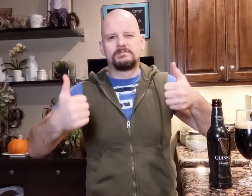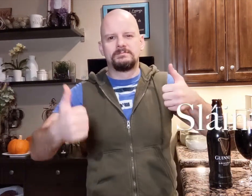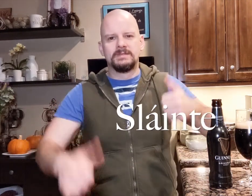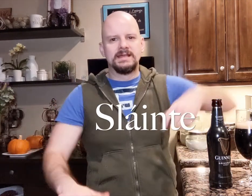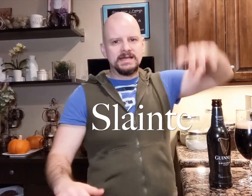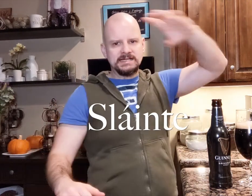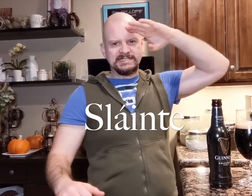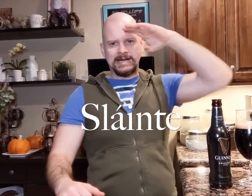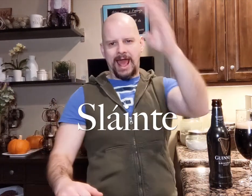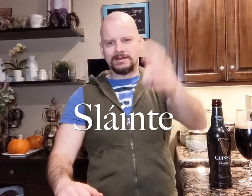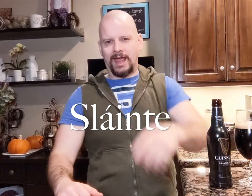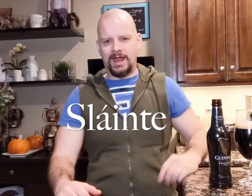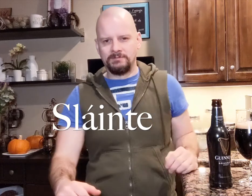[SPEAKING IRISH]